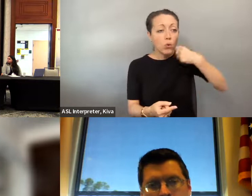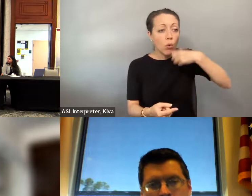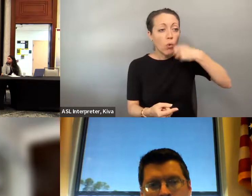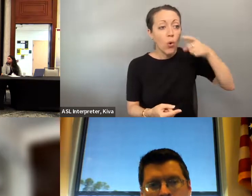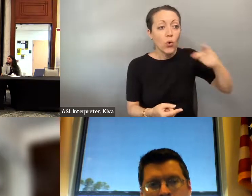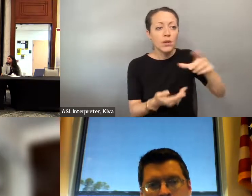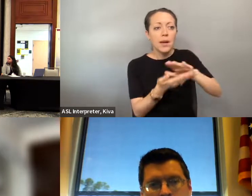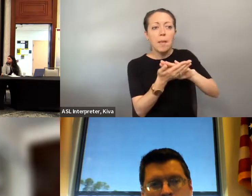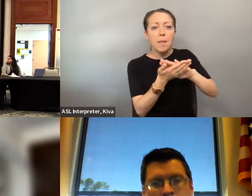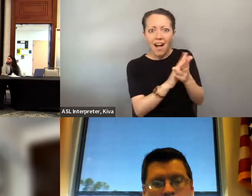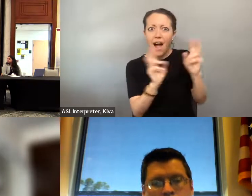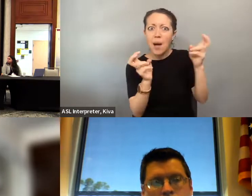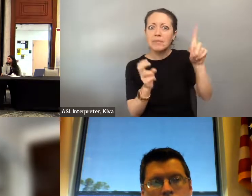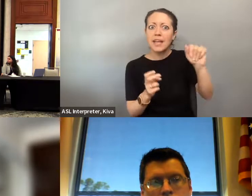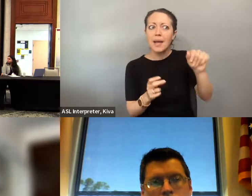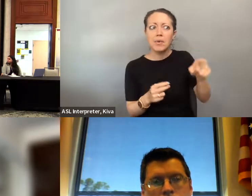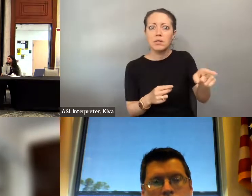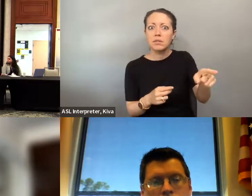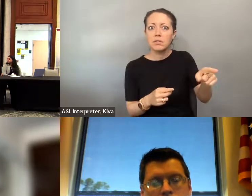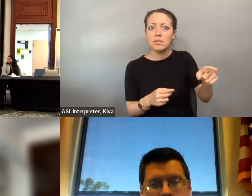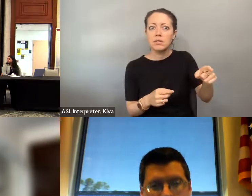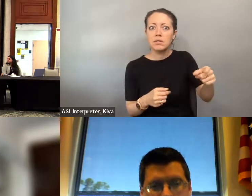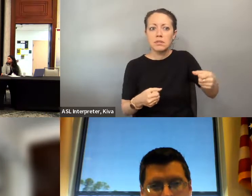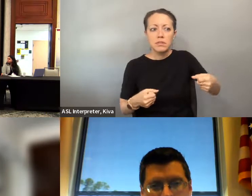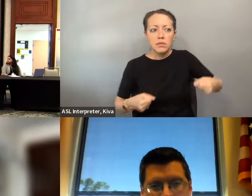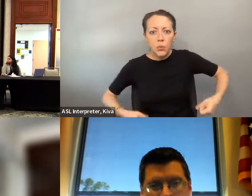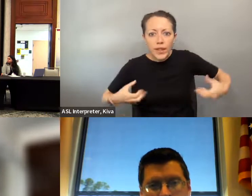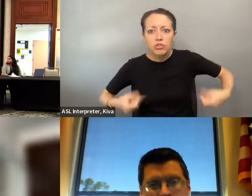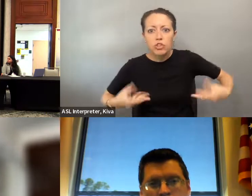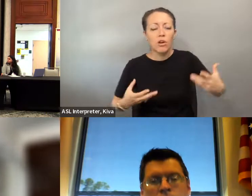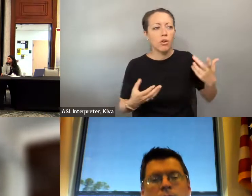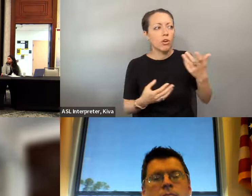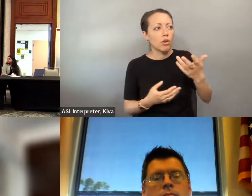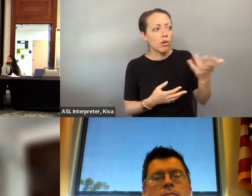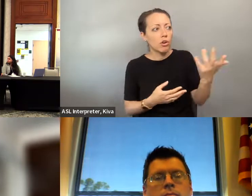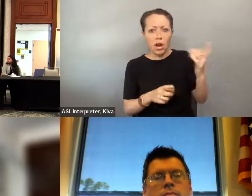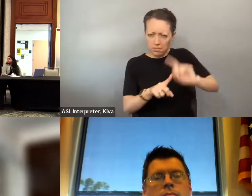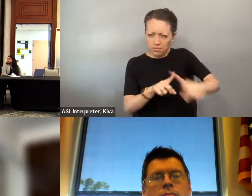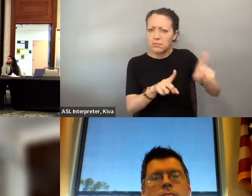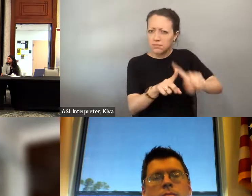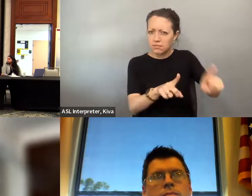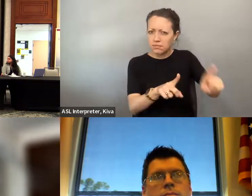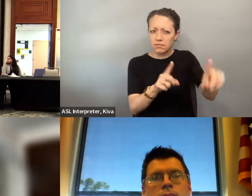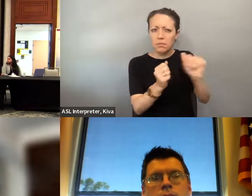And so, even though many members don't have the traditional disabilities, we, many of our members are or older, and as I've been involved in leadership, I've seen many of my members, starting to walk with Keynes or with wheelchair So it's it's happening right before my members starting to walk with canes or with wheelchairs